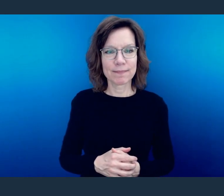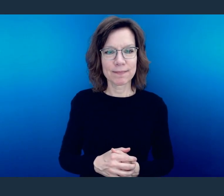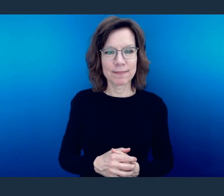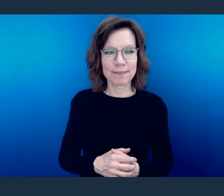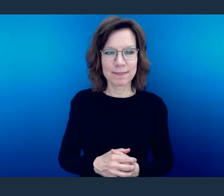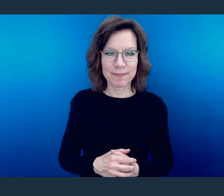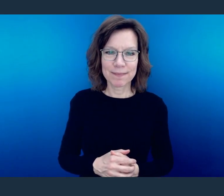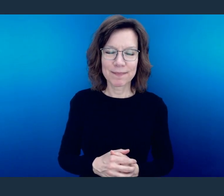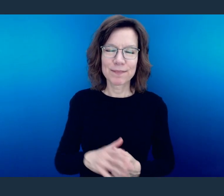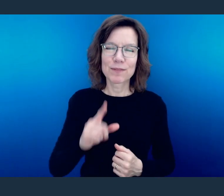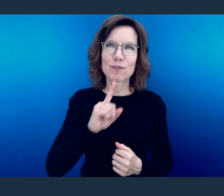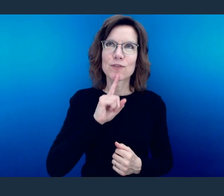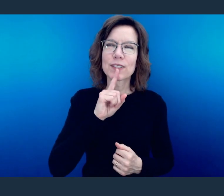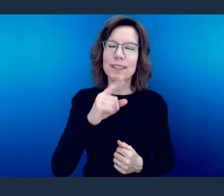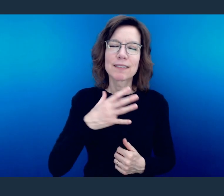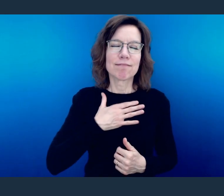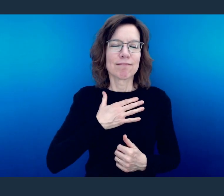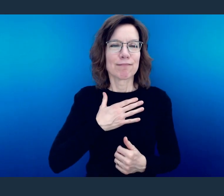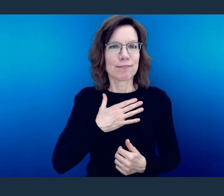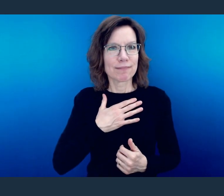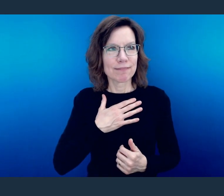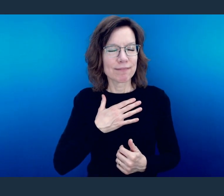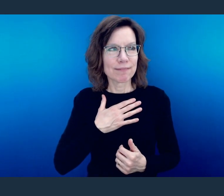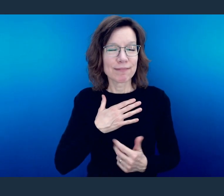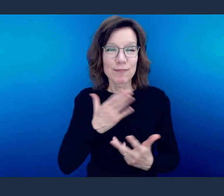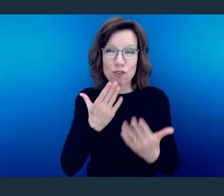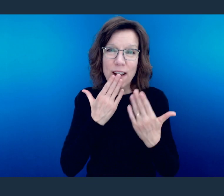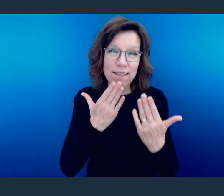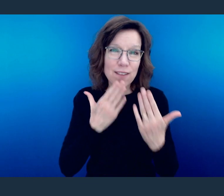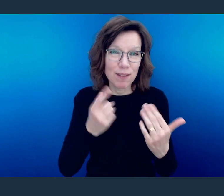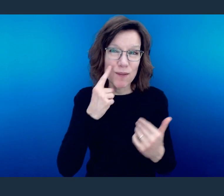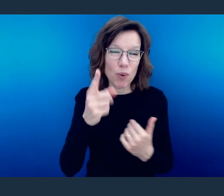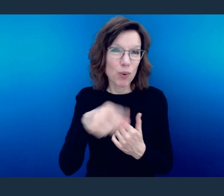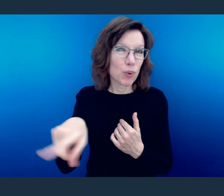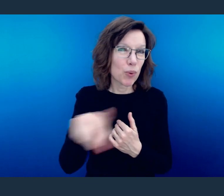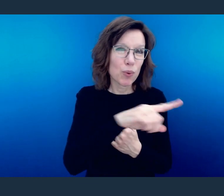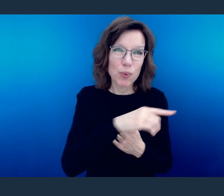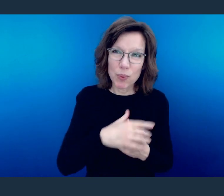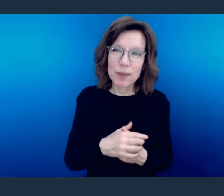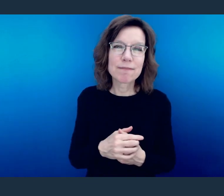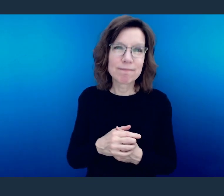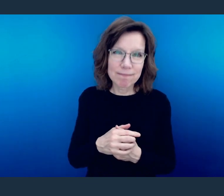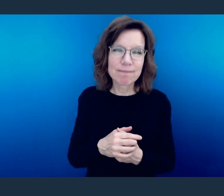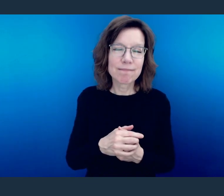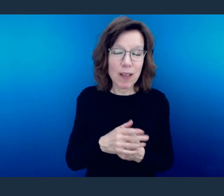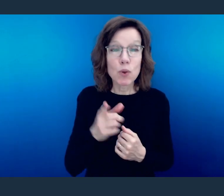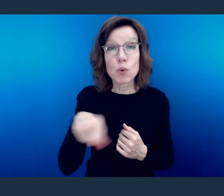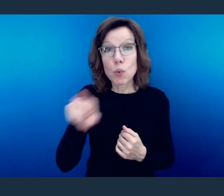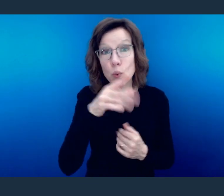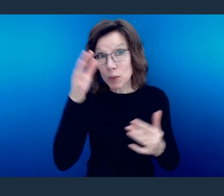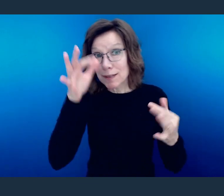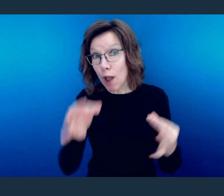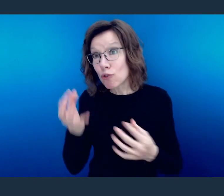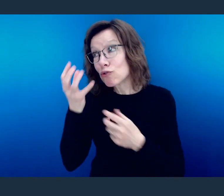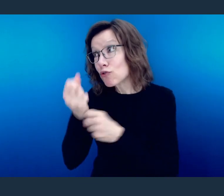I am so grateful for each of you, and especially you who have made a decision for Jesus.